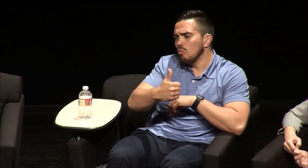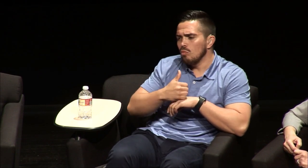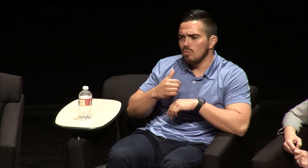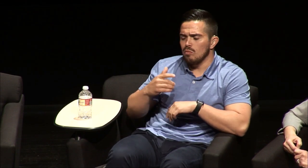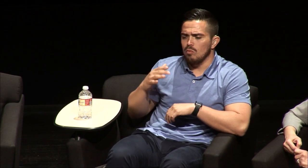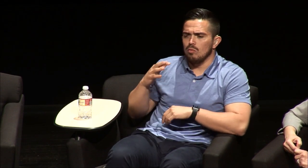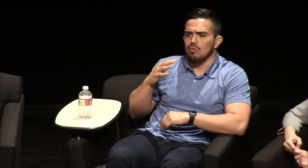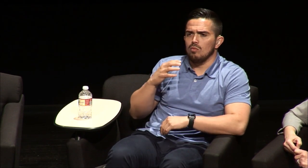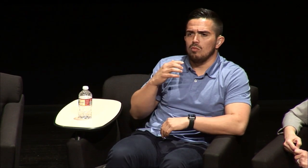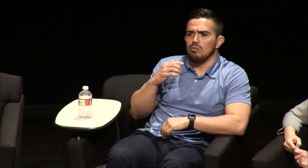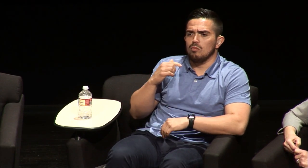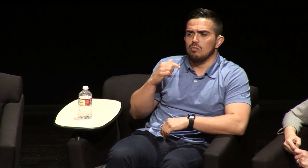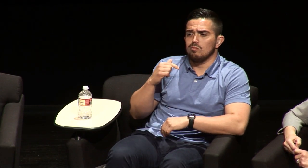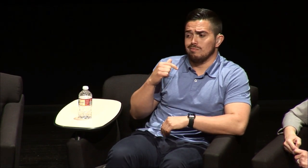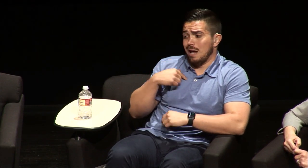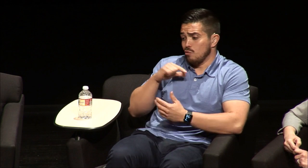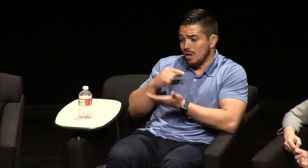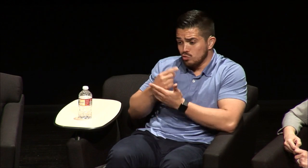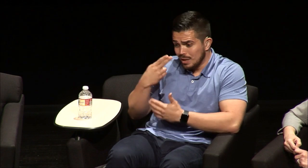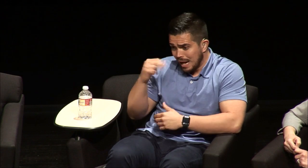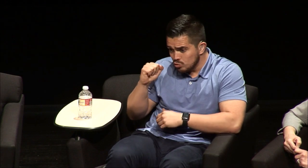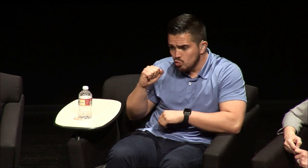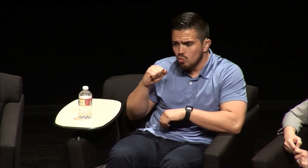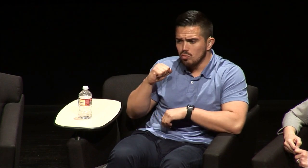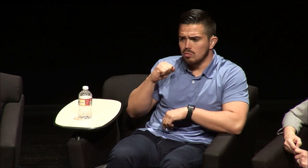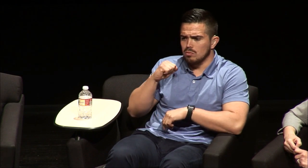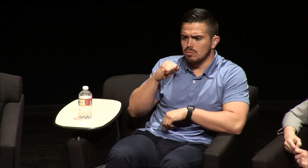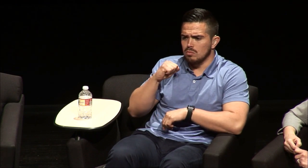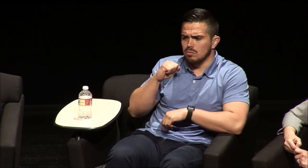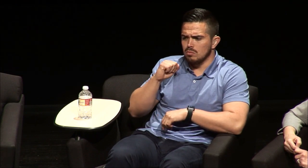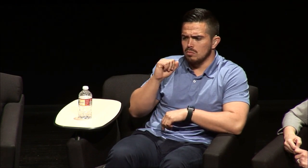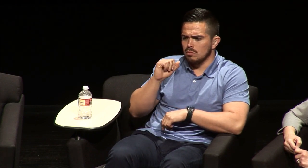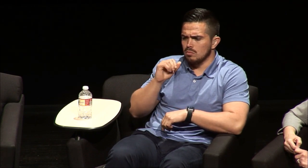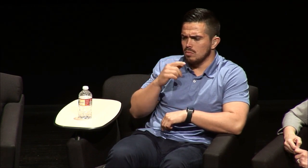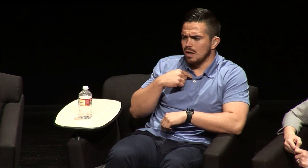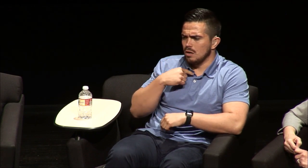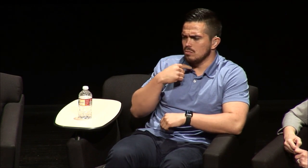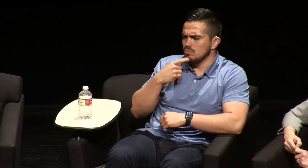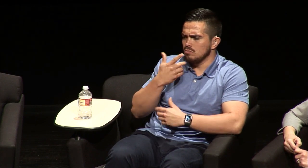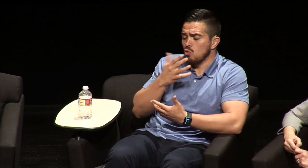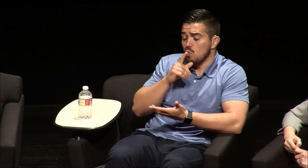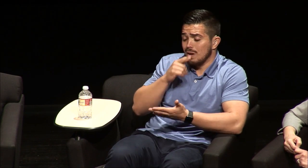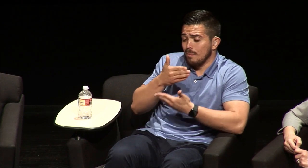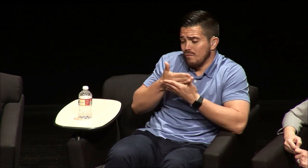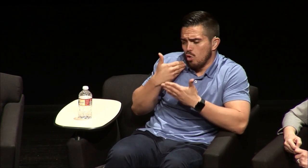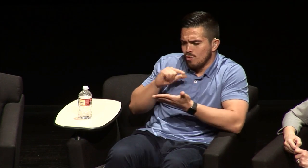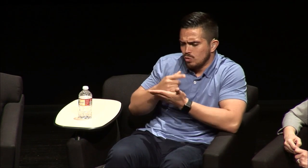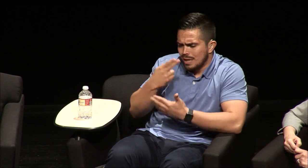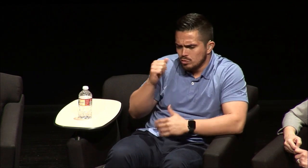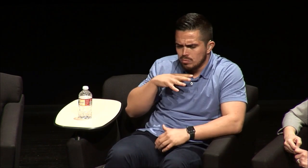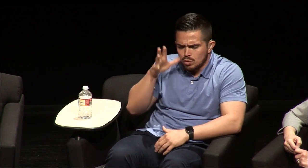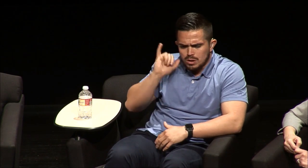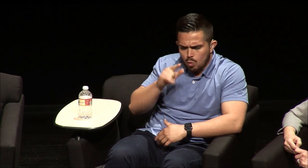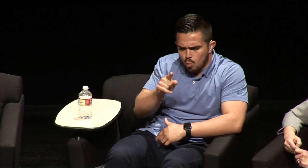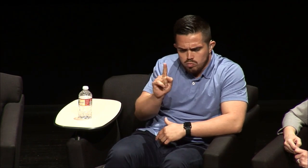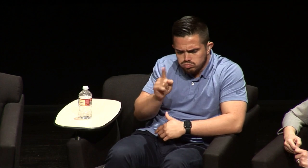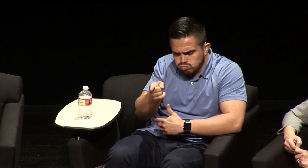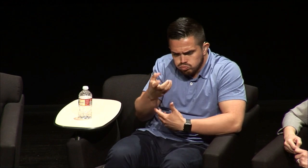and that was it. I graduated high school - actually before I graduated high school,